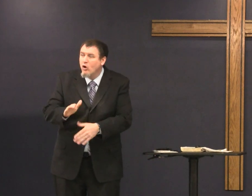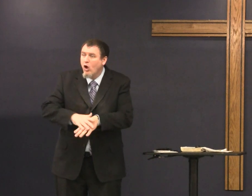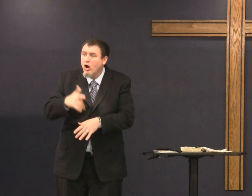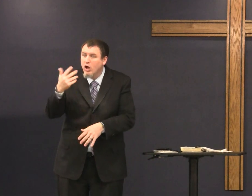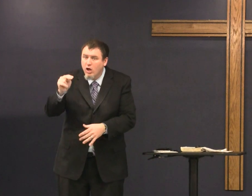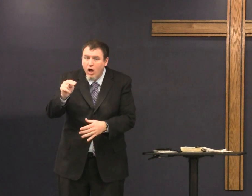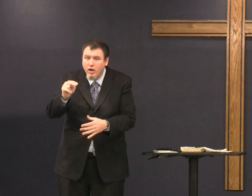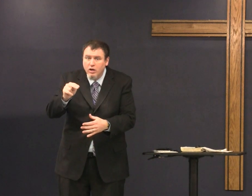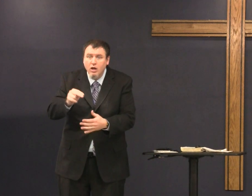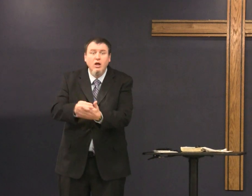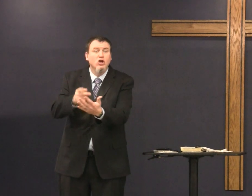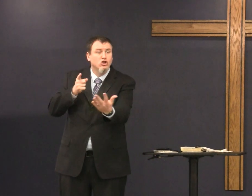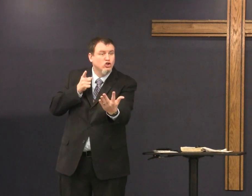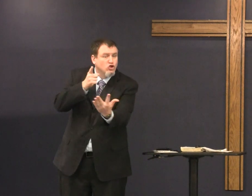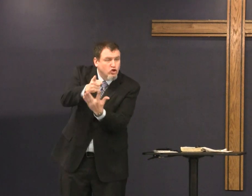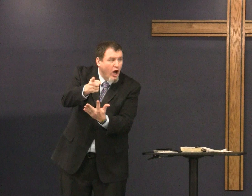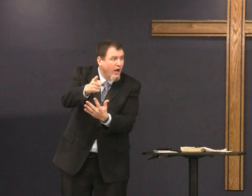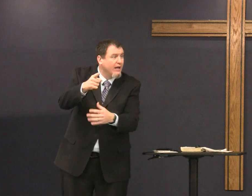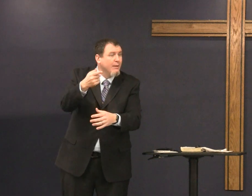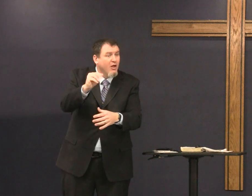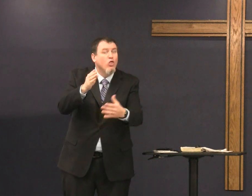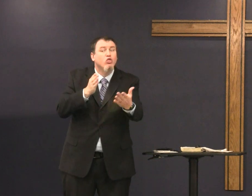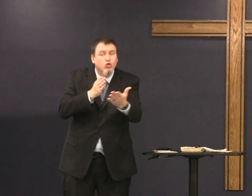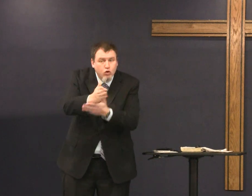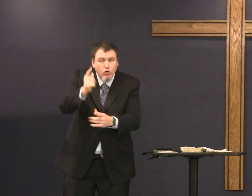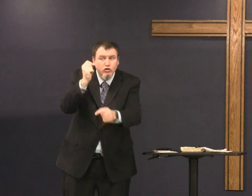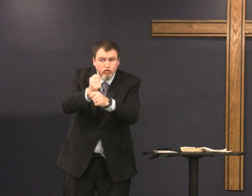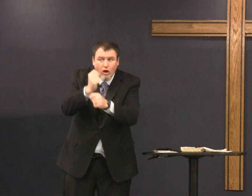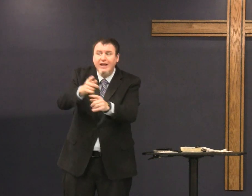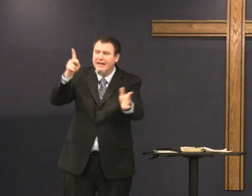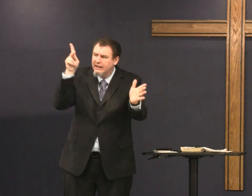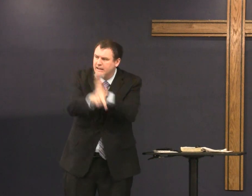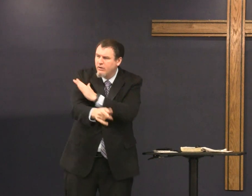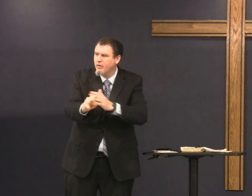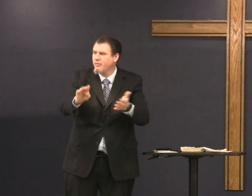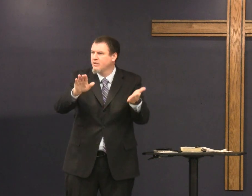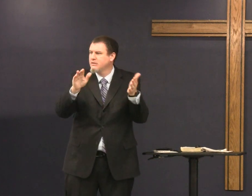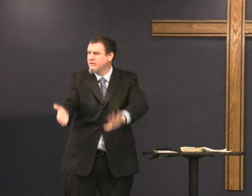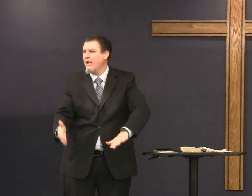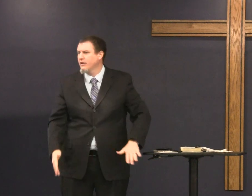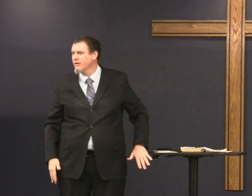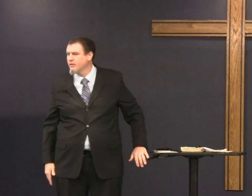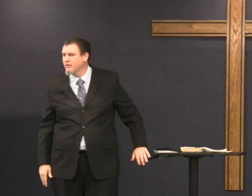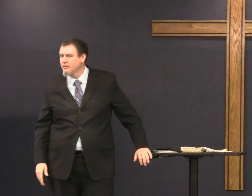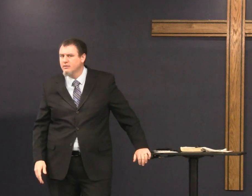and the dog stepped on the gun and shot the guy and killed him